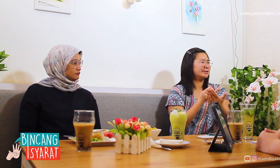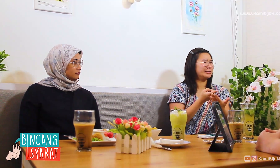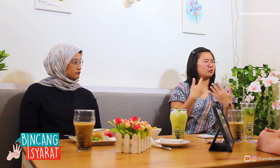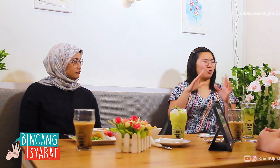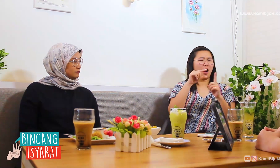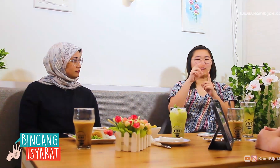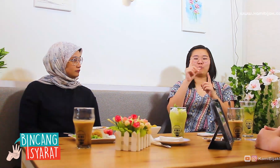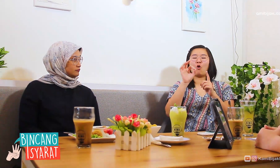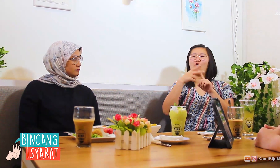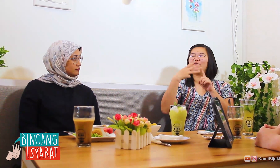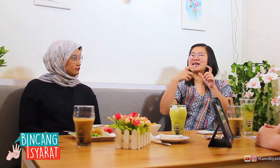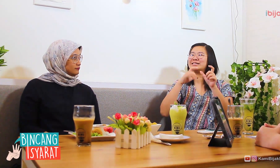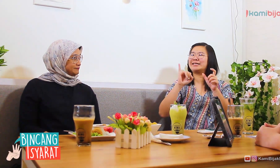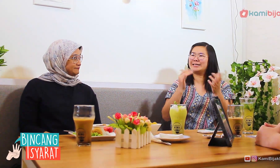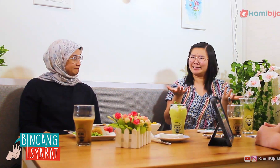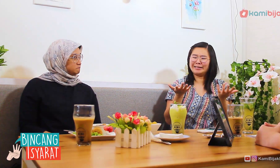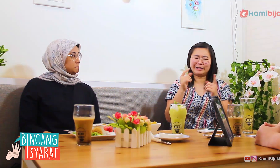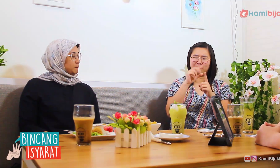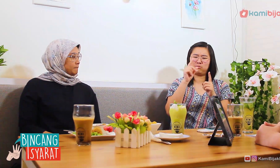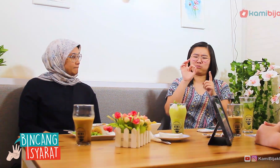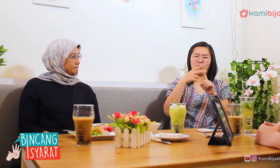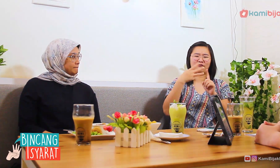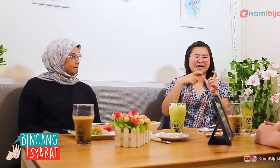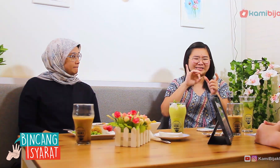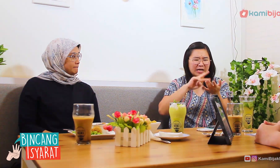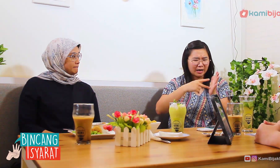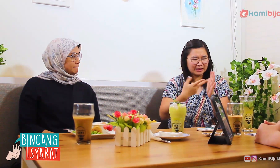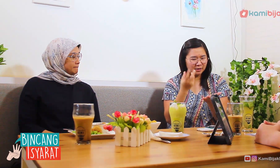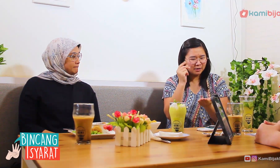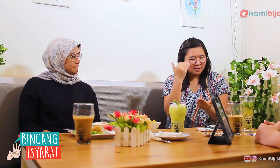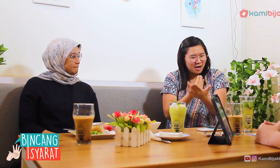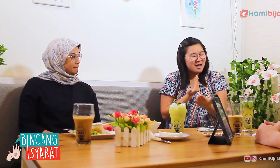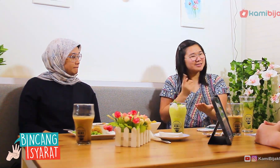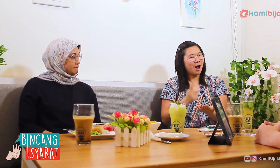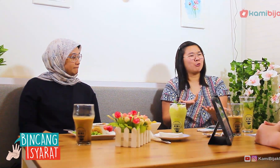must be paid (including profession), profession means being entitled to a salary.